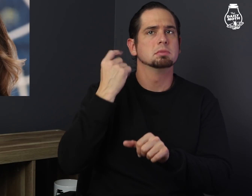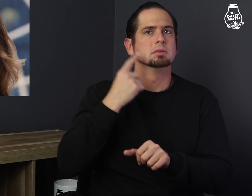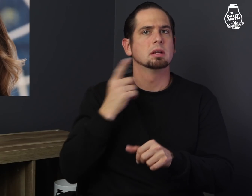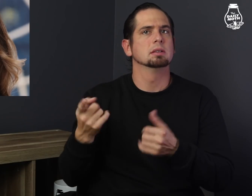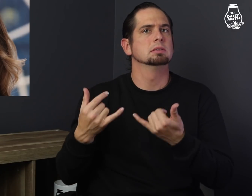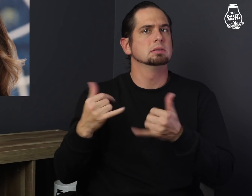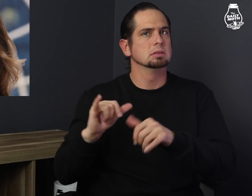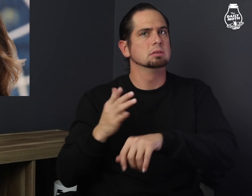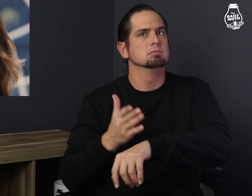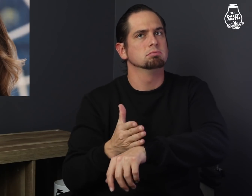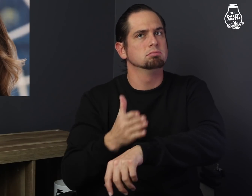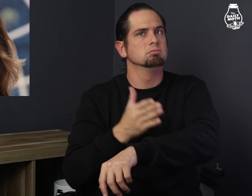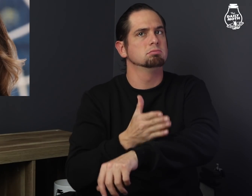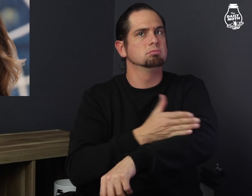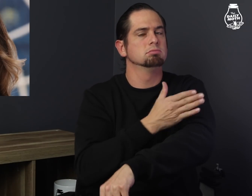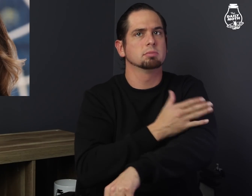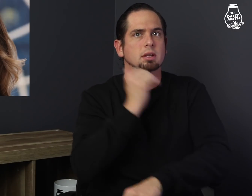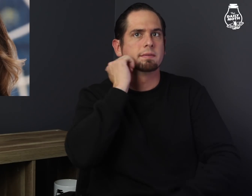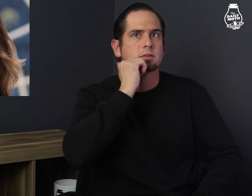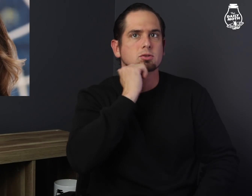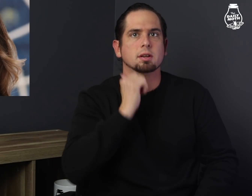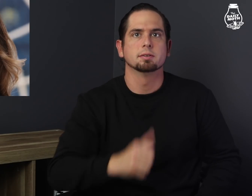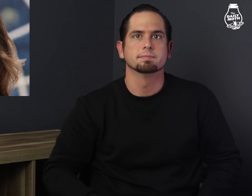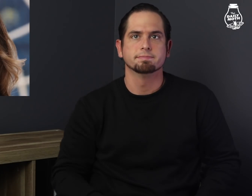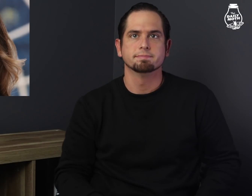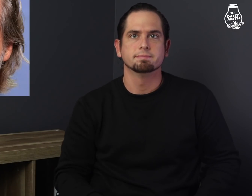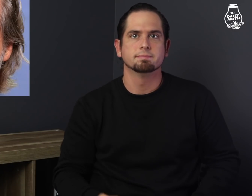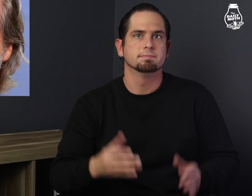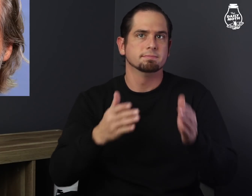but continues to feel better everyday.